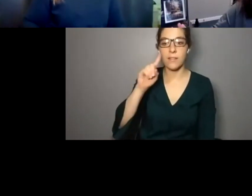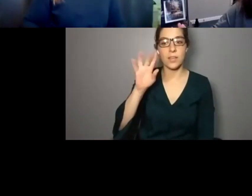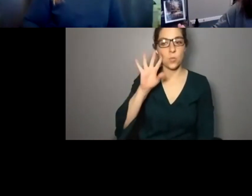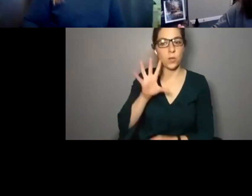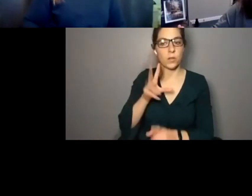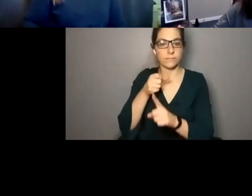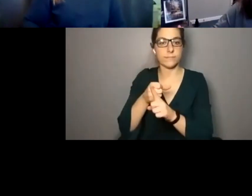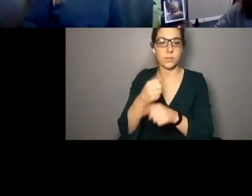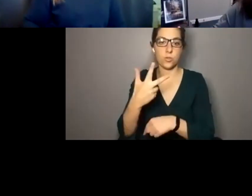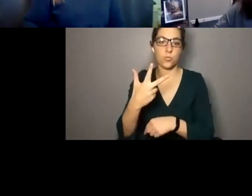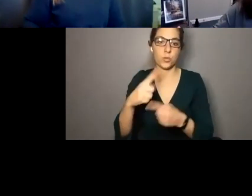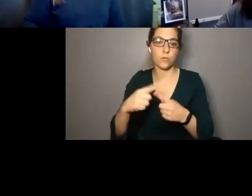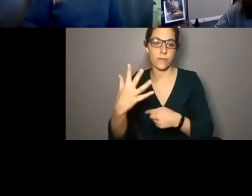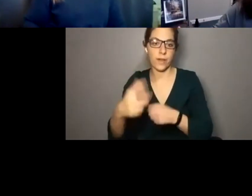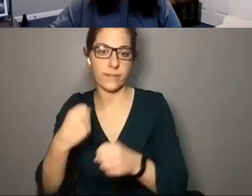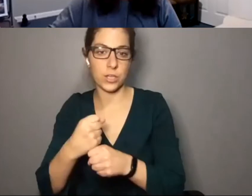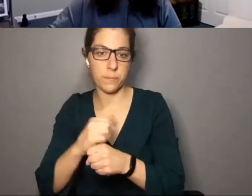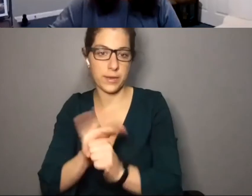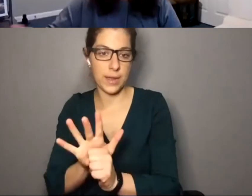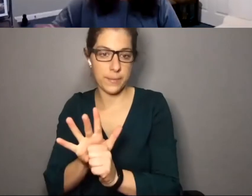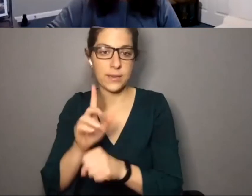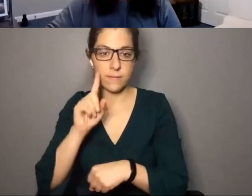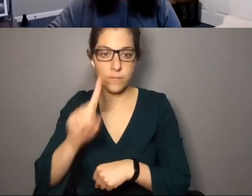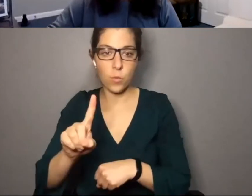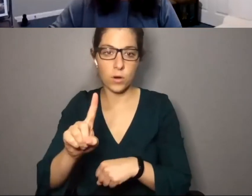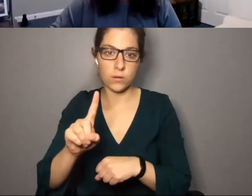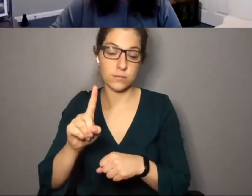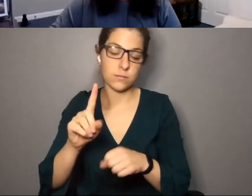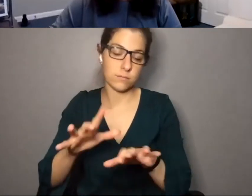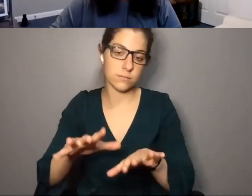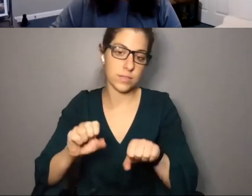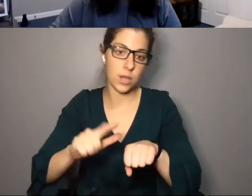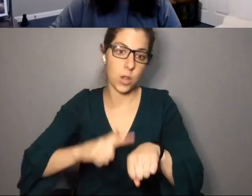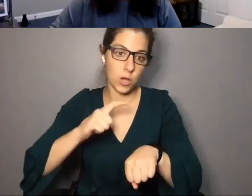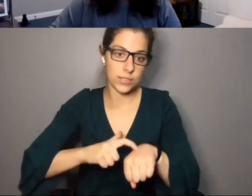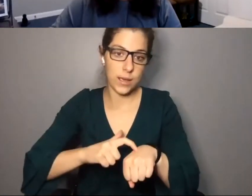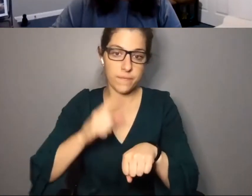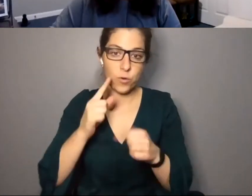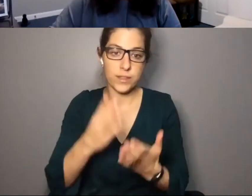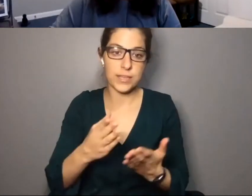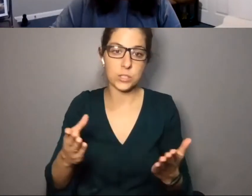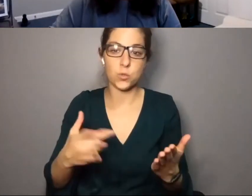. I think this will stretch into the three to five year pandemic for the live performing arts industry. I think it will take a